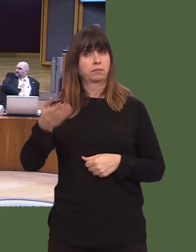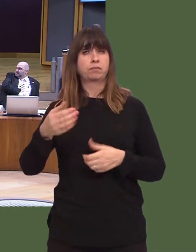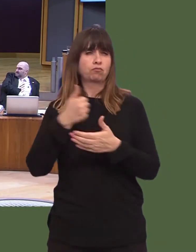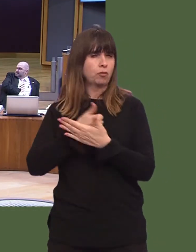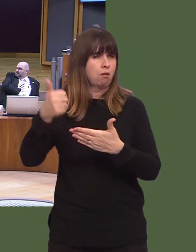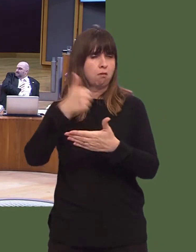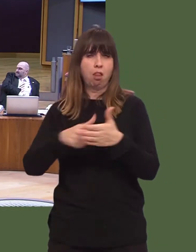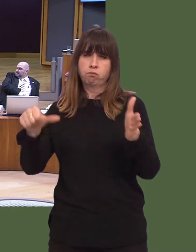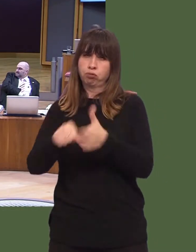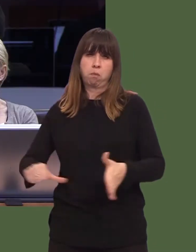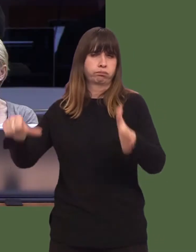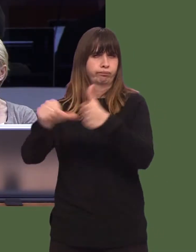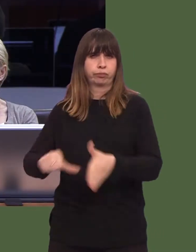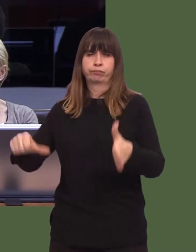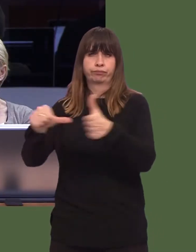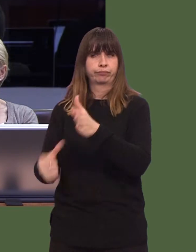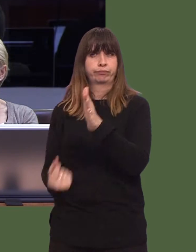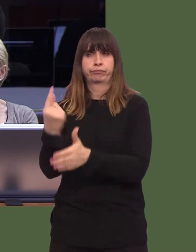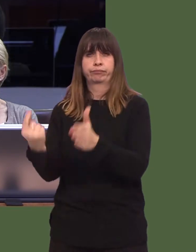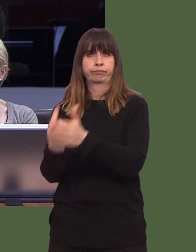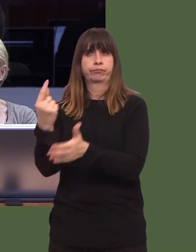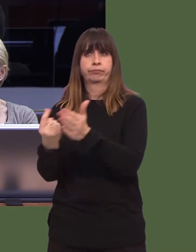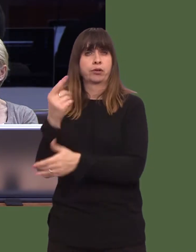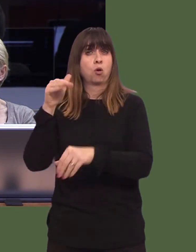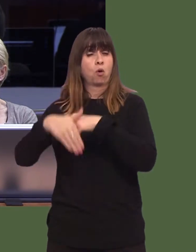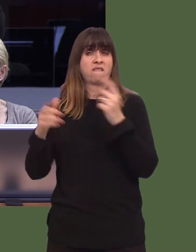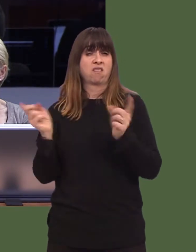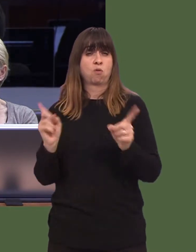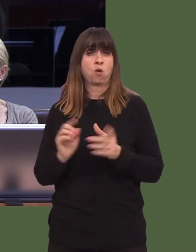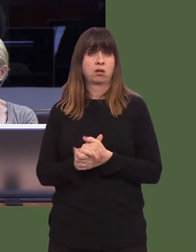identified is that of hospital nutrition and hydration.